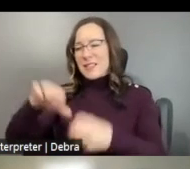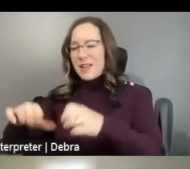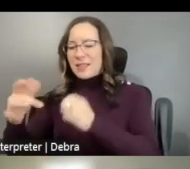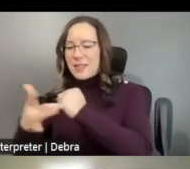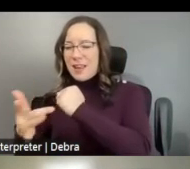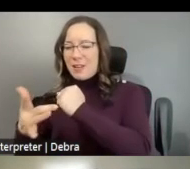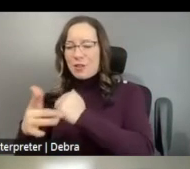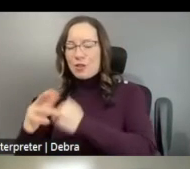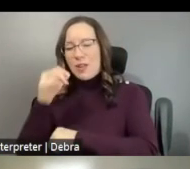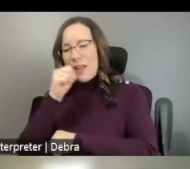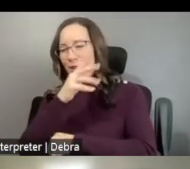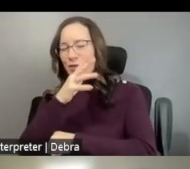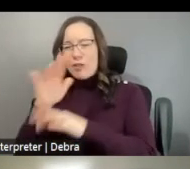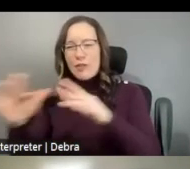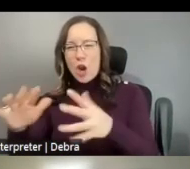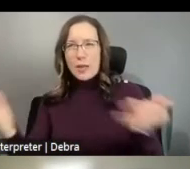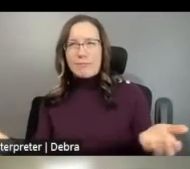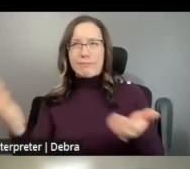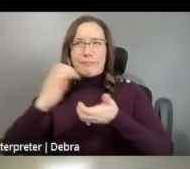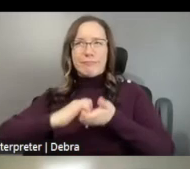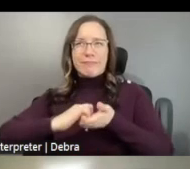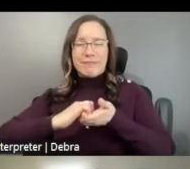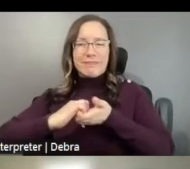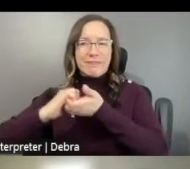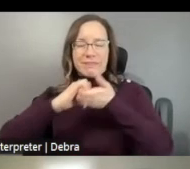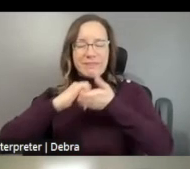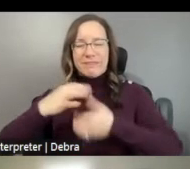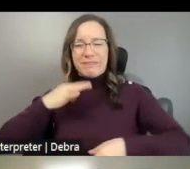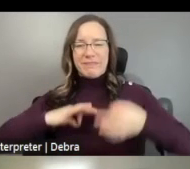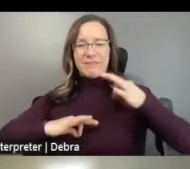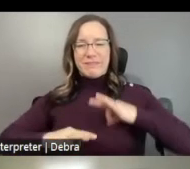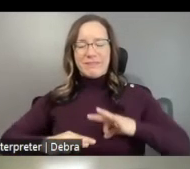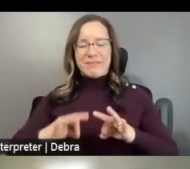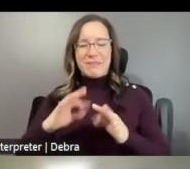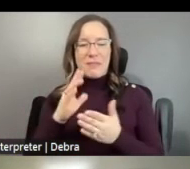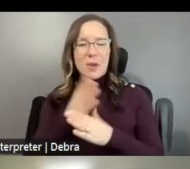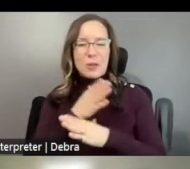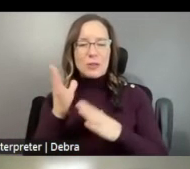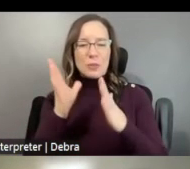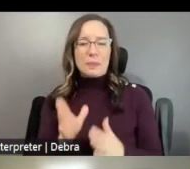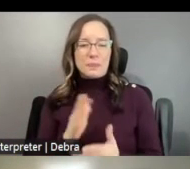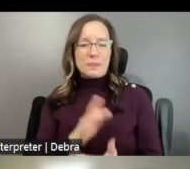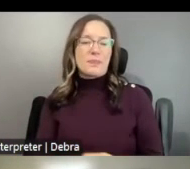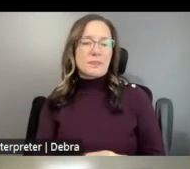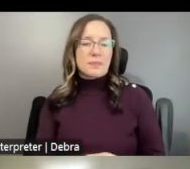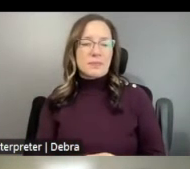AGRICULTURE, AND OTHER FIELDS THROUGH MUTUALLY BENEFICIAL PARTNERSHIPS. ADVANCING THE HEALTH AND